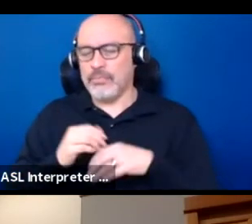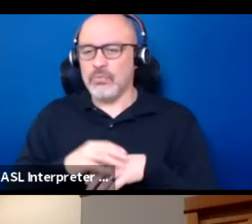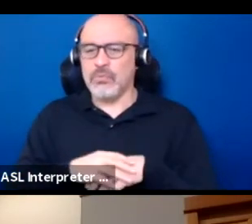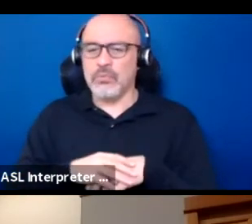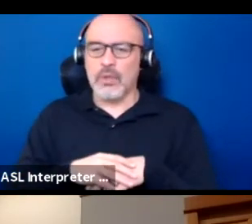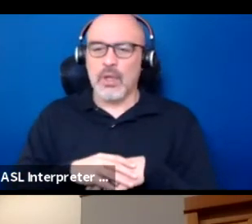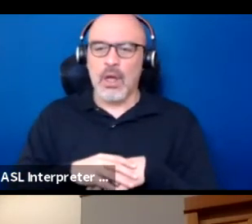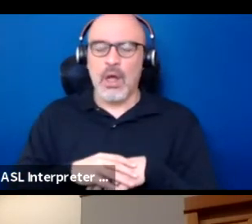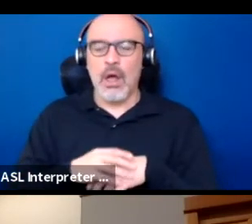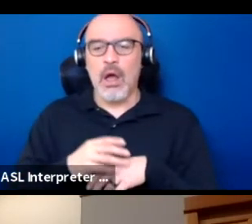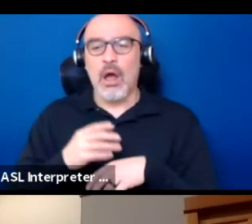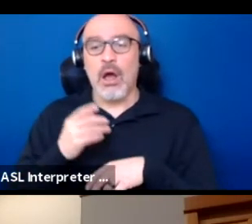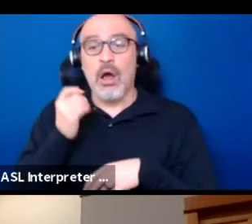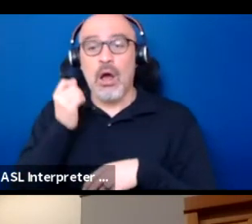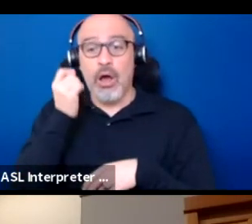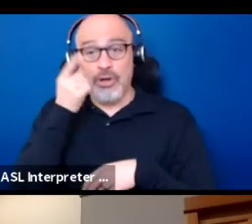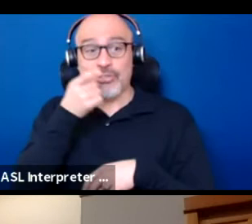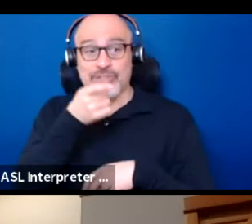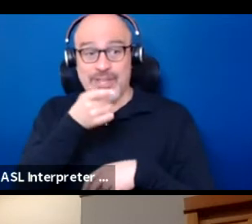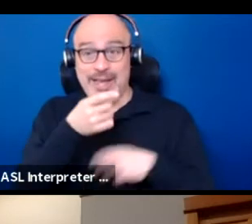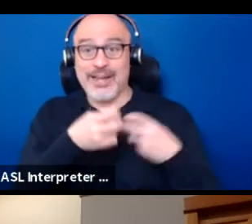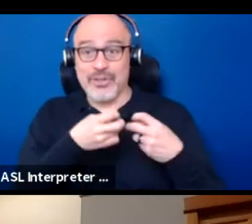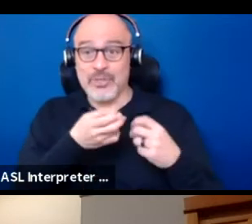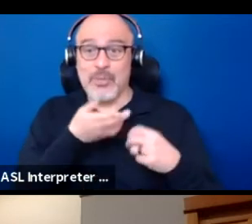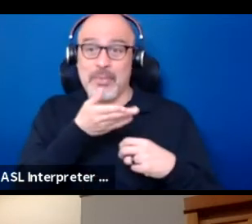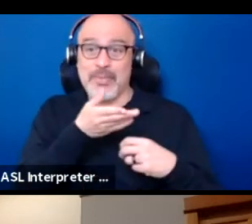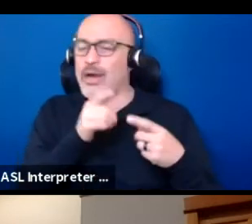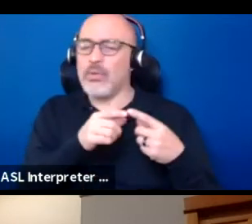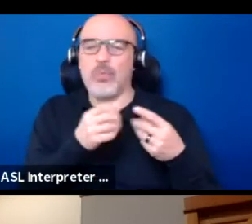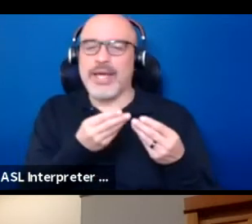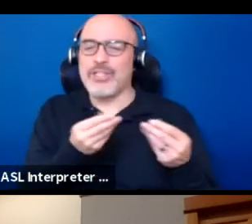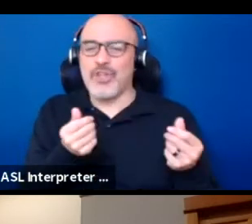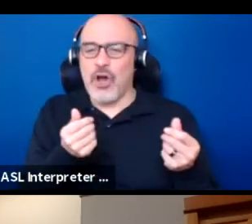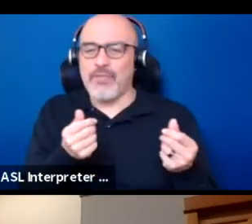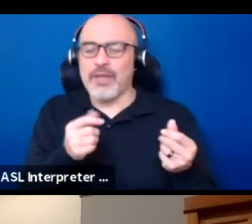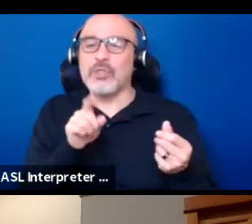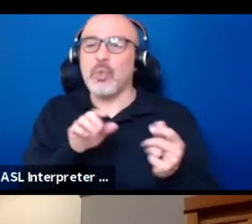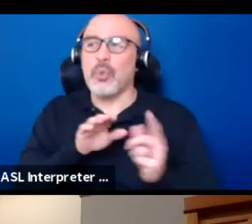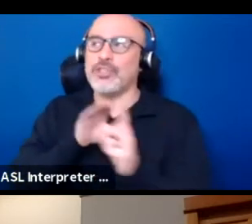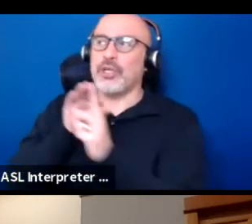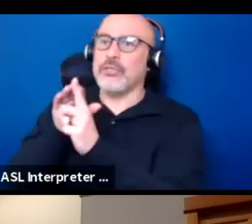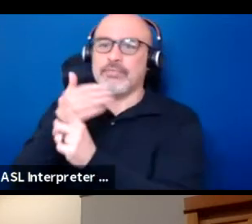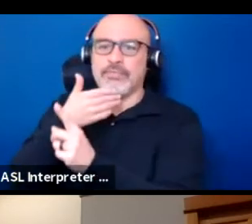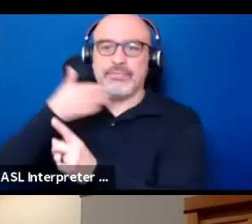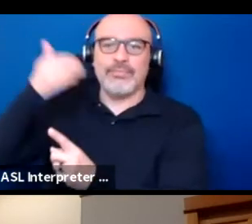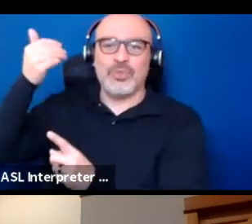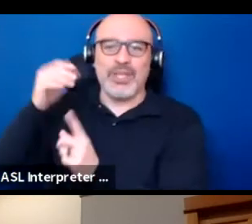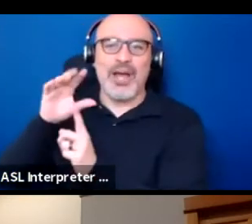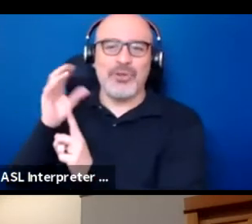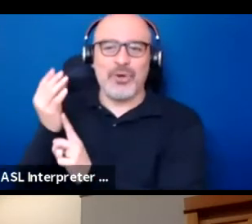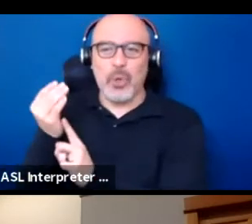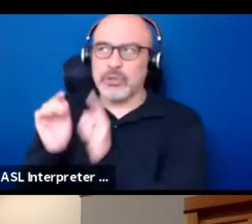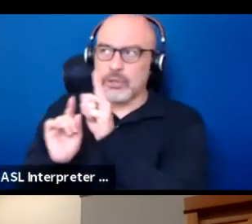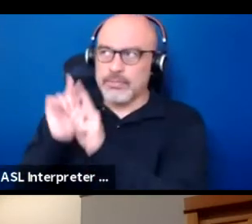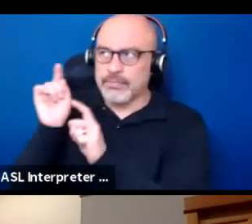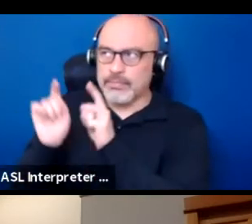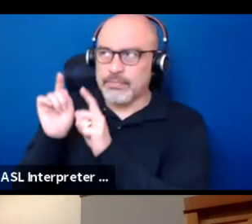understanding there's a problem here and then we can't solve it. We should go to the elder culture and ask some questions of them.